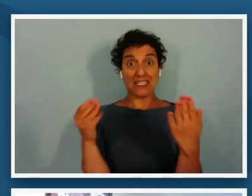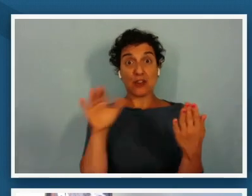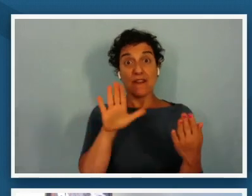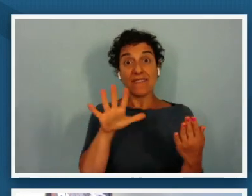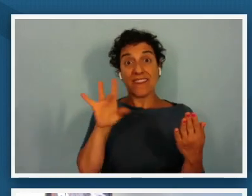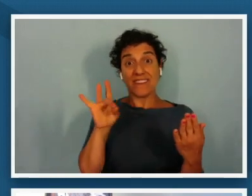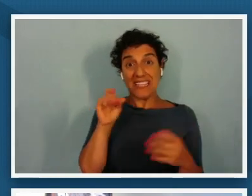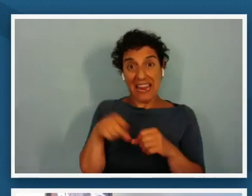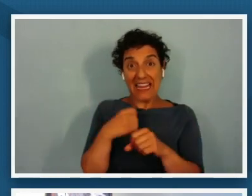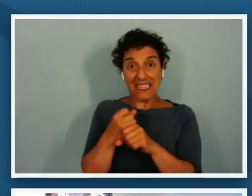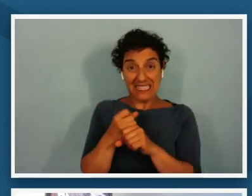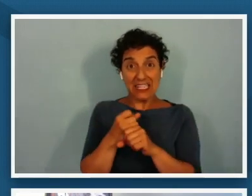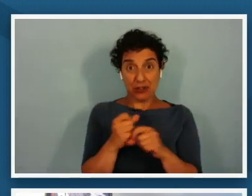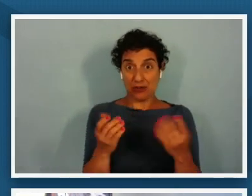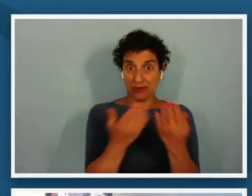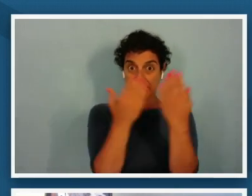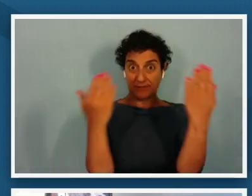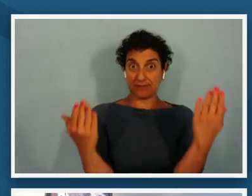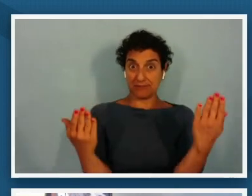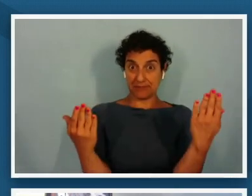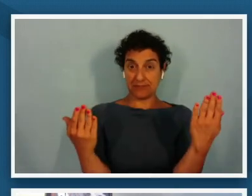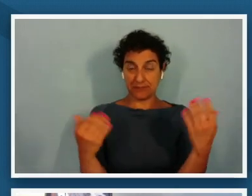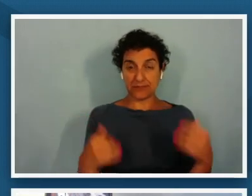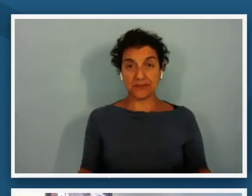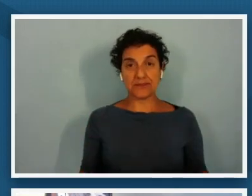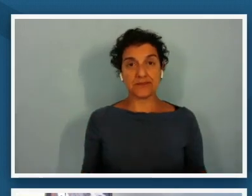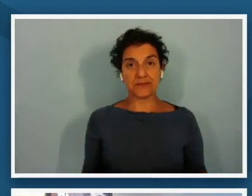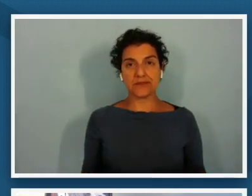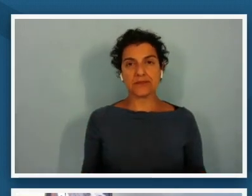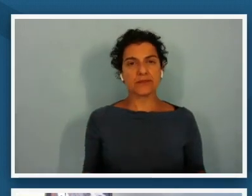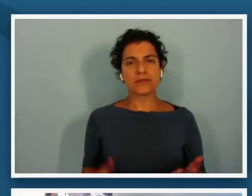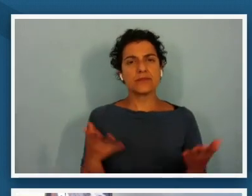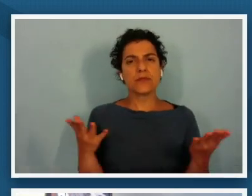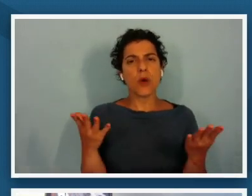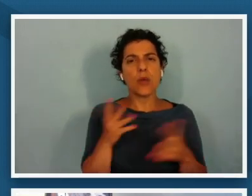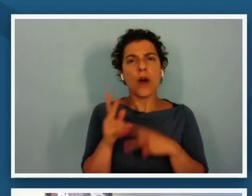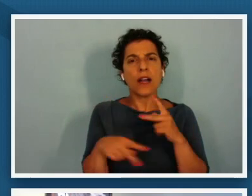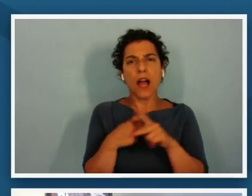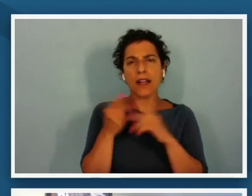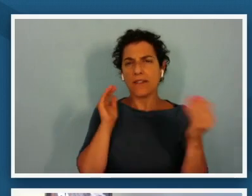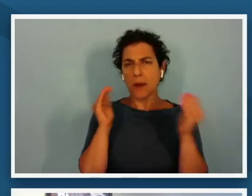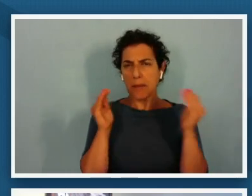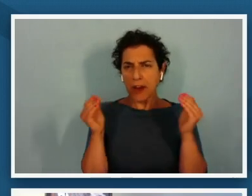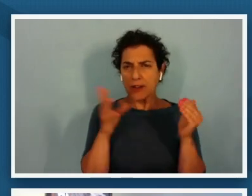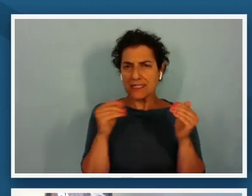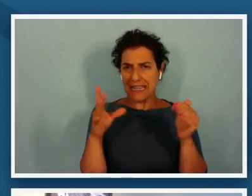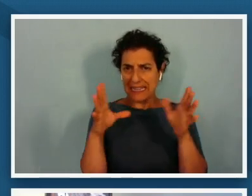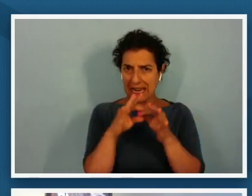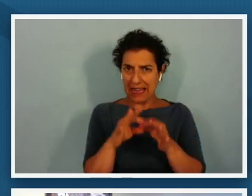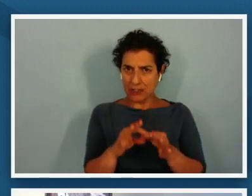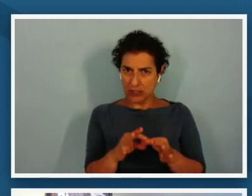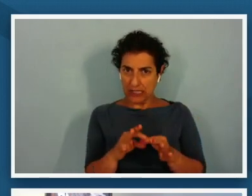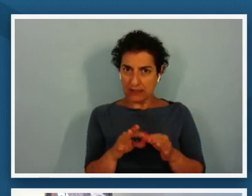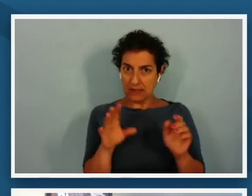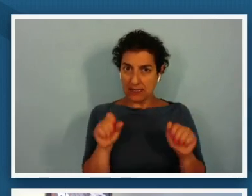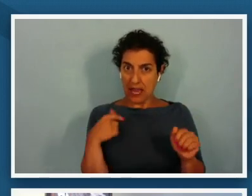apart so what sorts of comparisons and